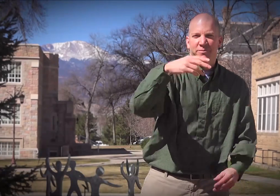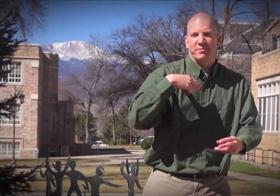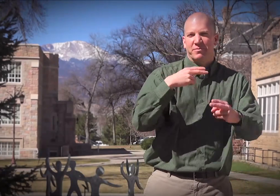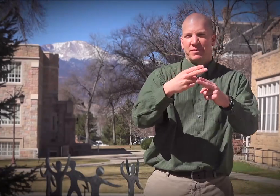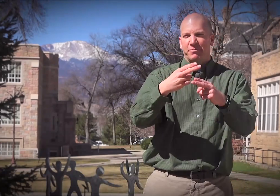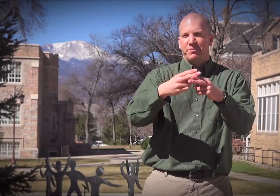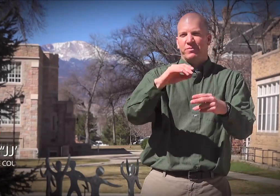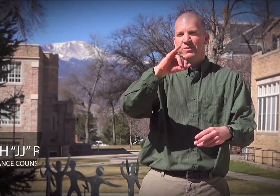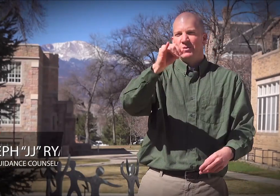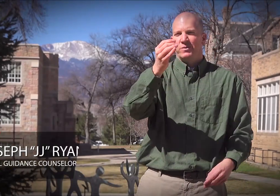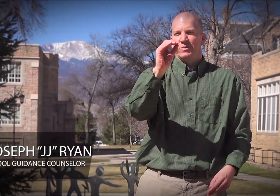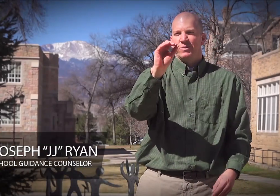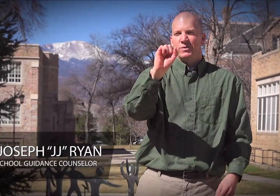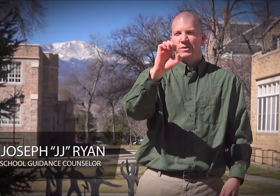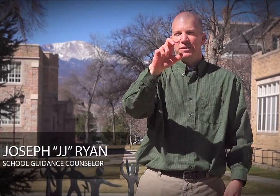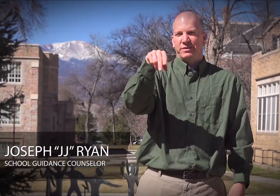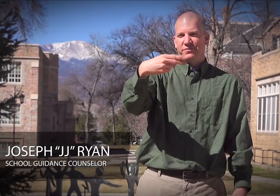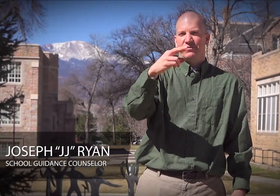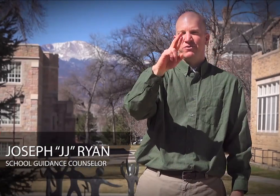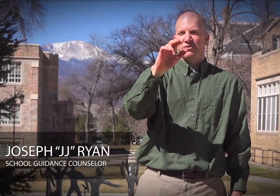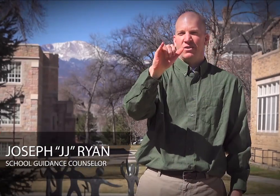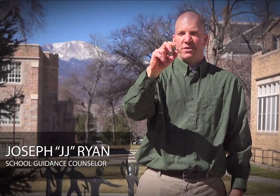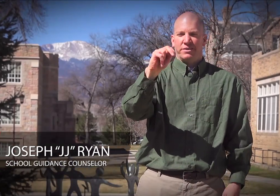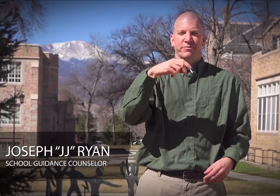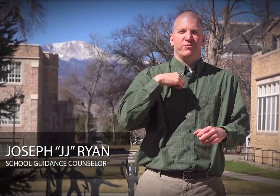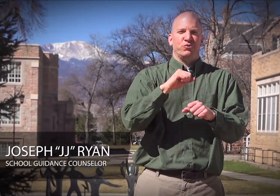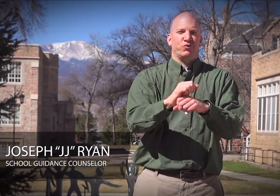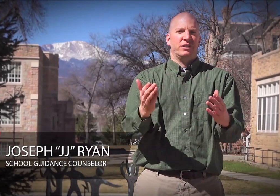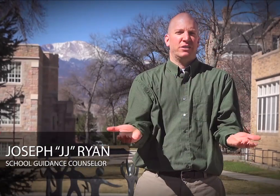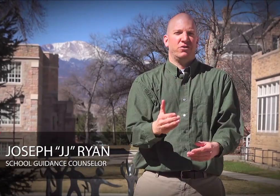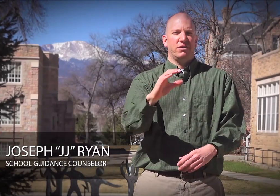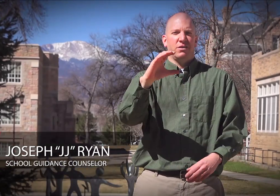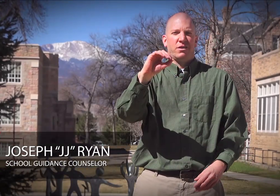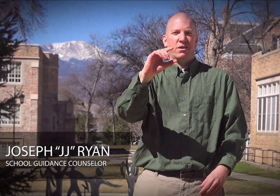Hi, I'm Joseph Ryan, and I work here at the Colorado